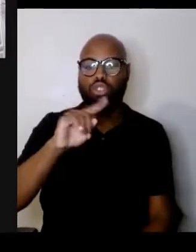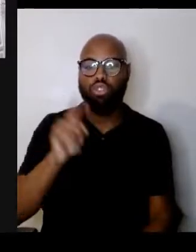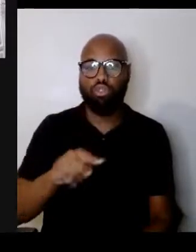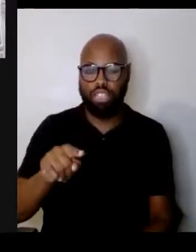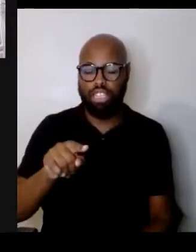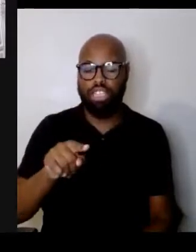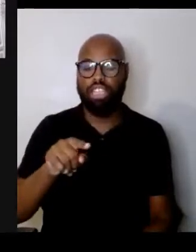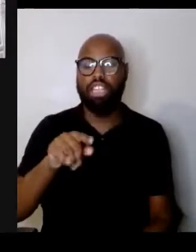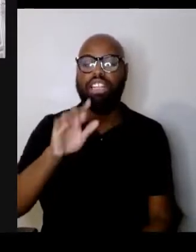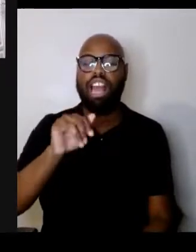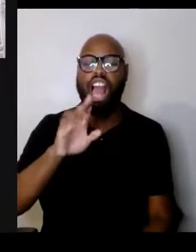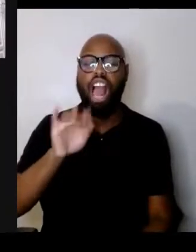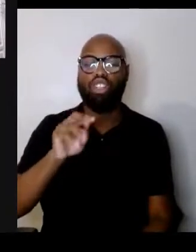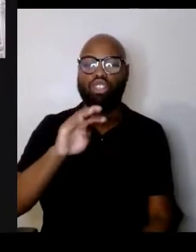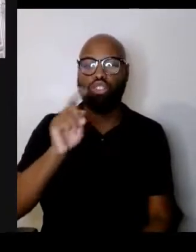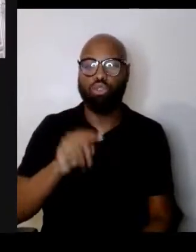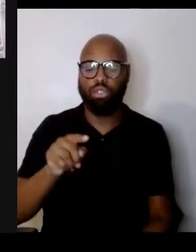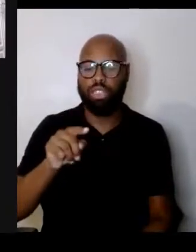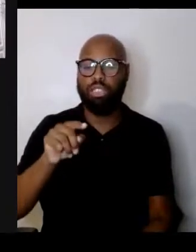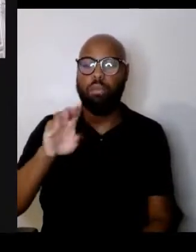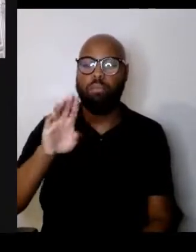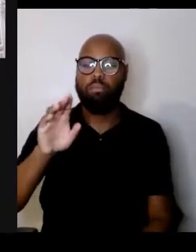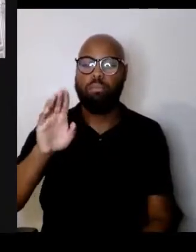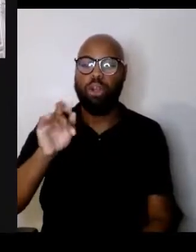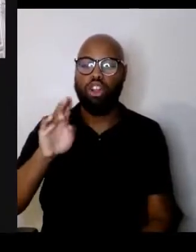headed by Ronald Lauder of Estee Lauder fame